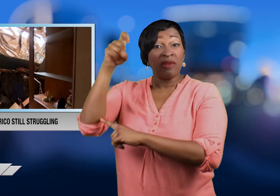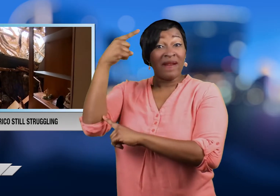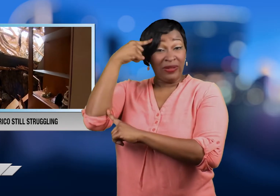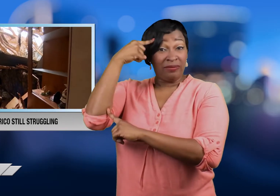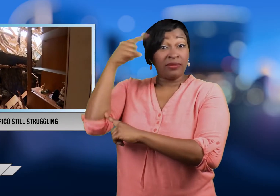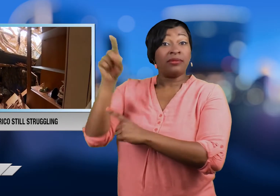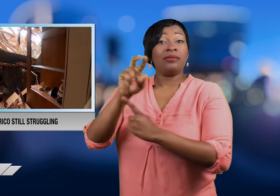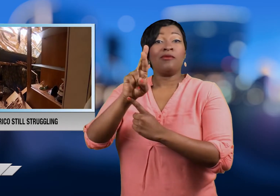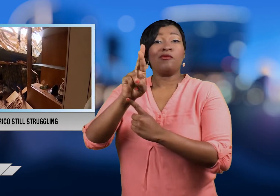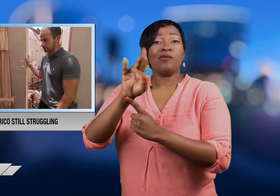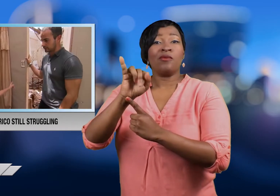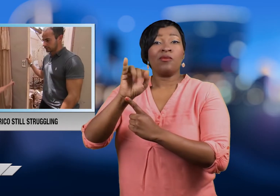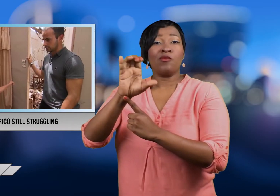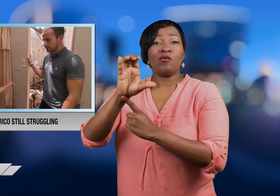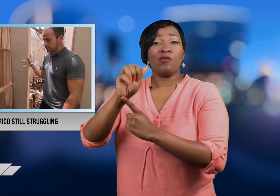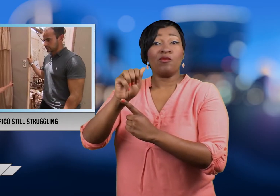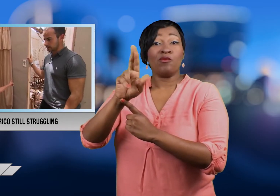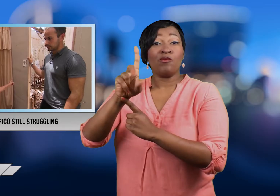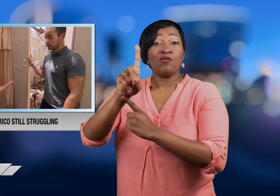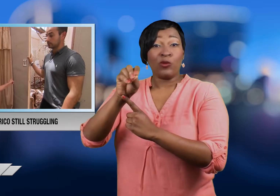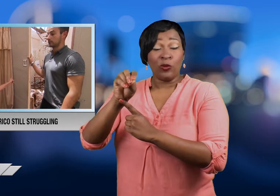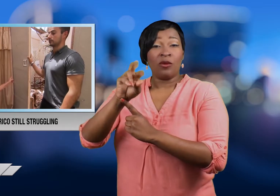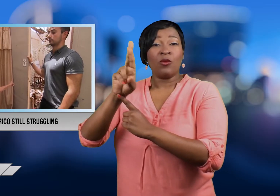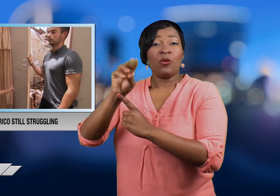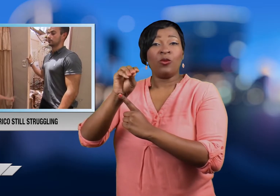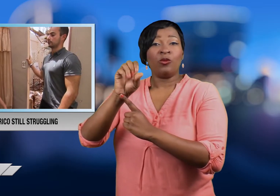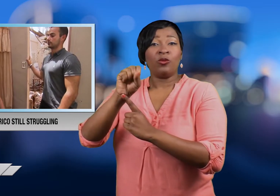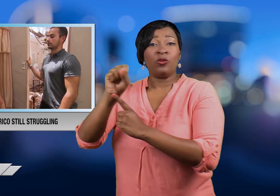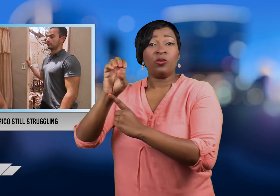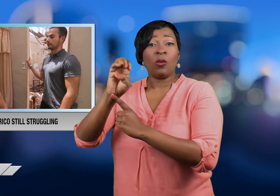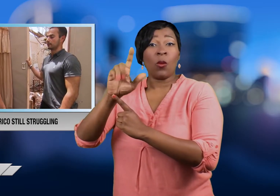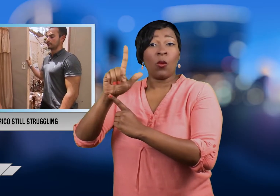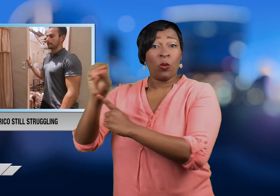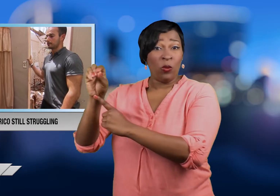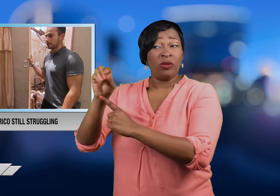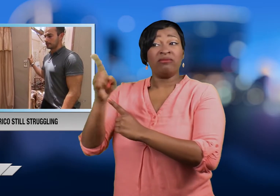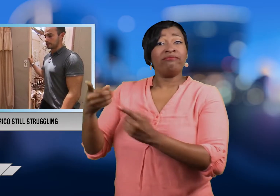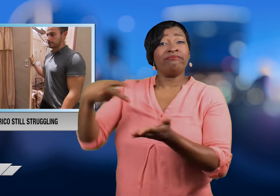Ricardo Rosello, with the help of an interpreter,